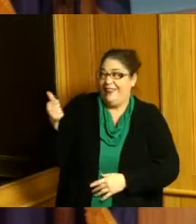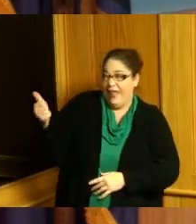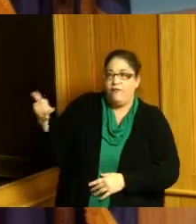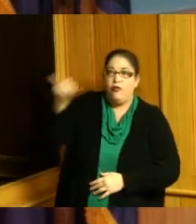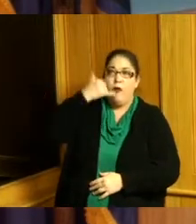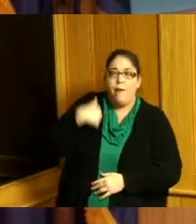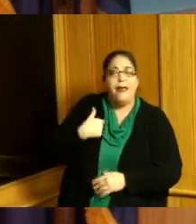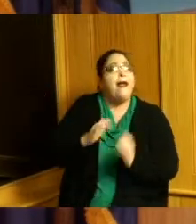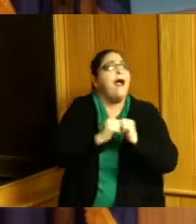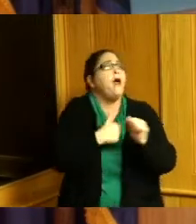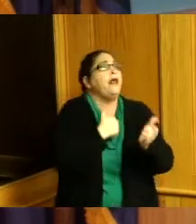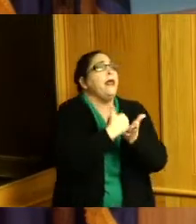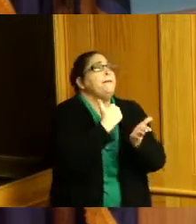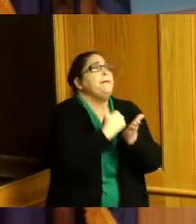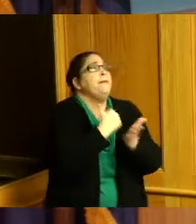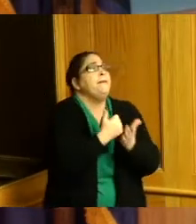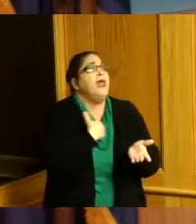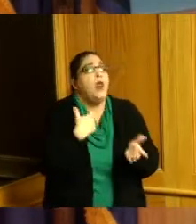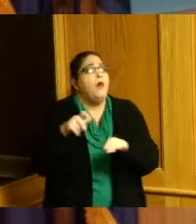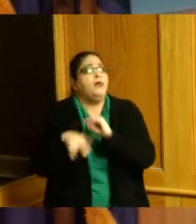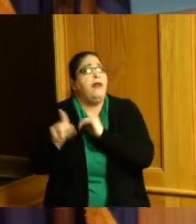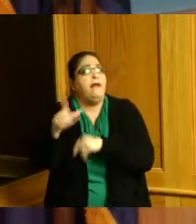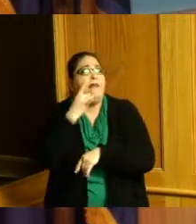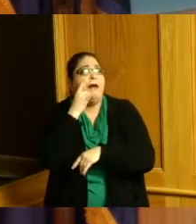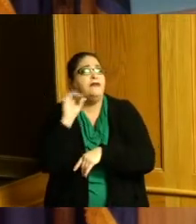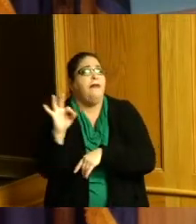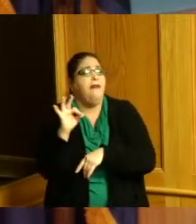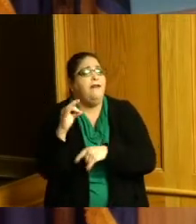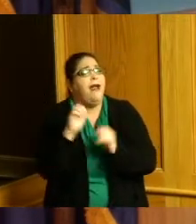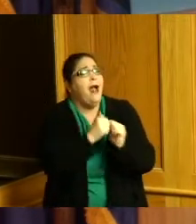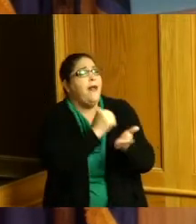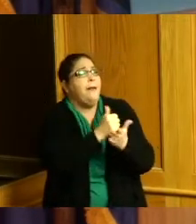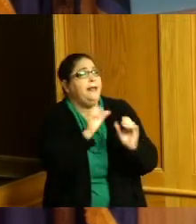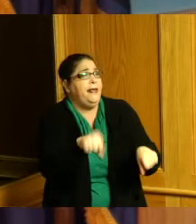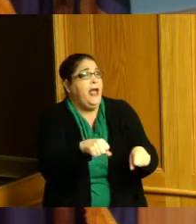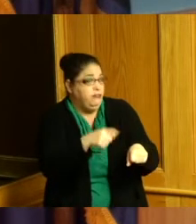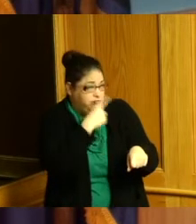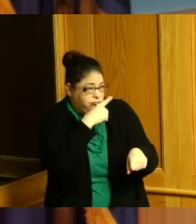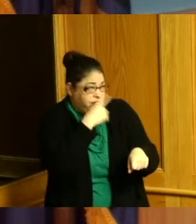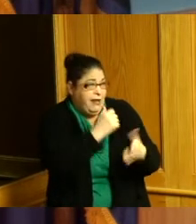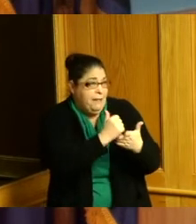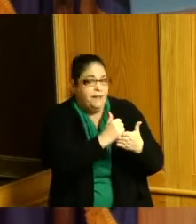they help they don't want to cut these people's lights off so I think one of the major states of